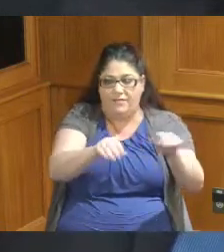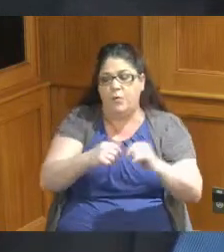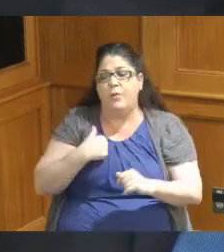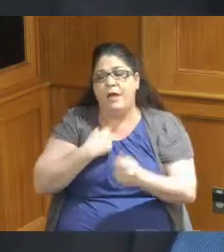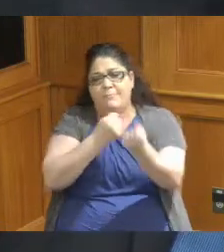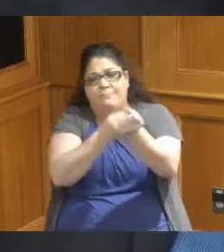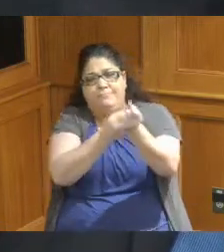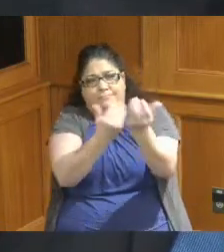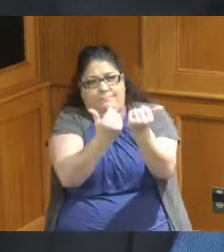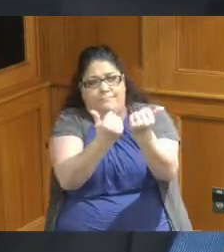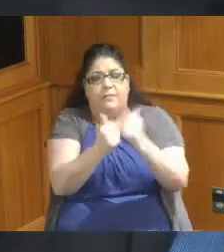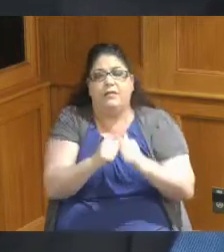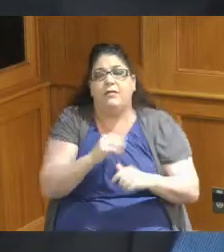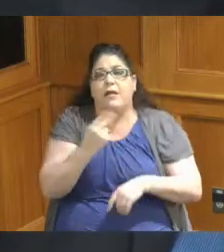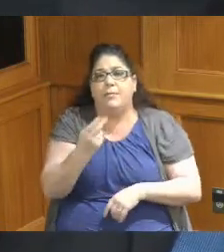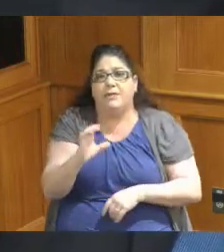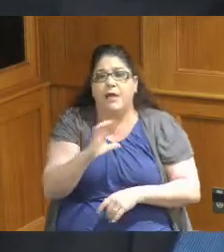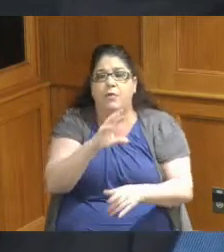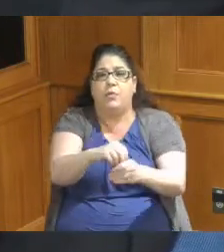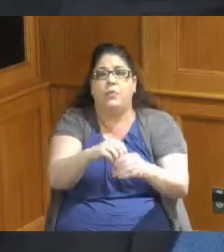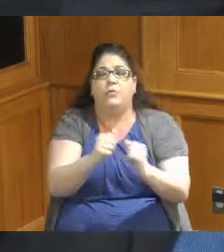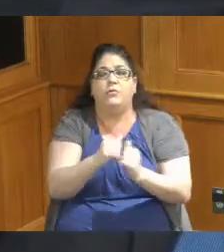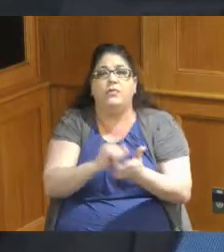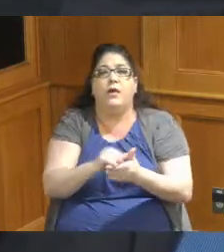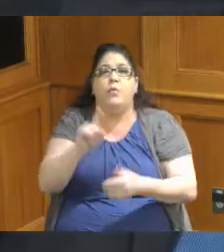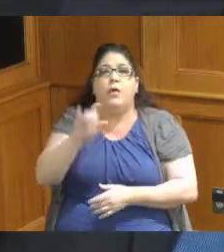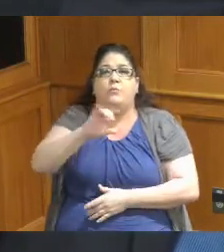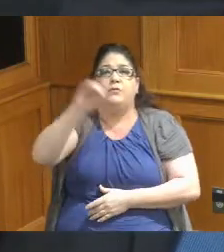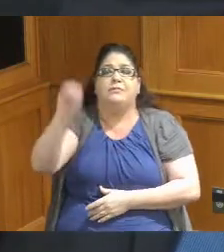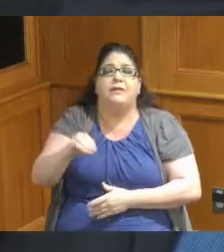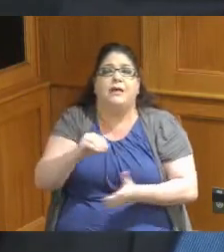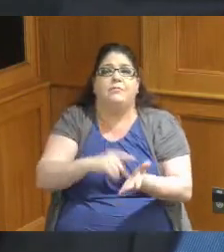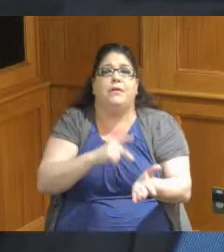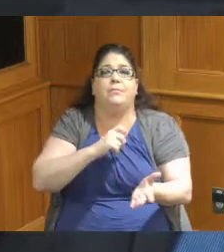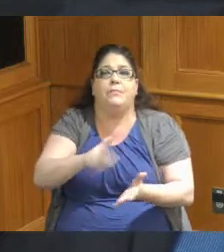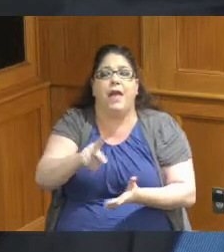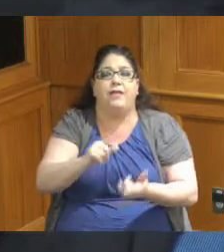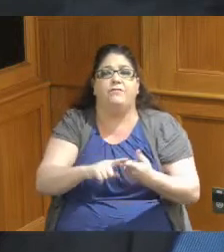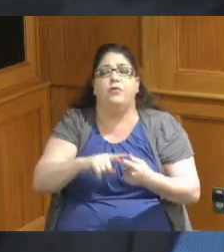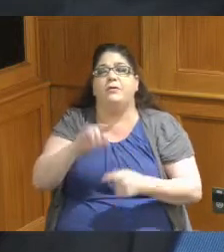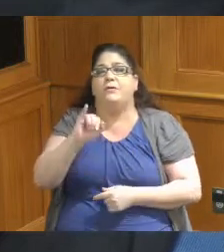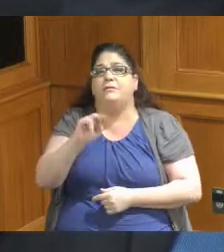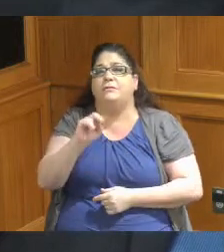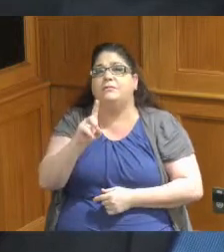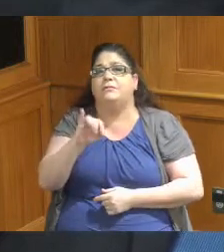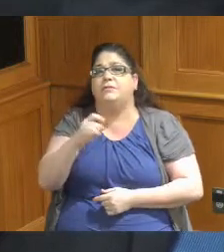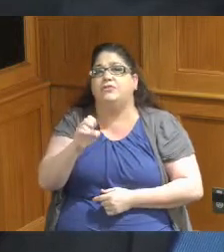Hamilton County included for 100 reimbursement for Indigent defense fund and for an increase